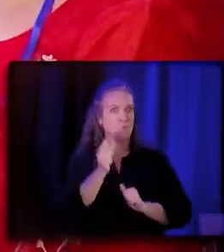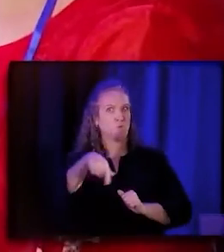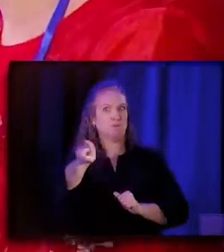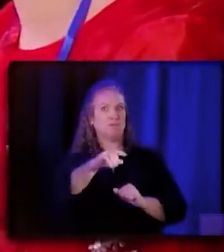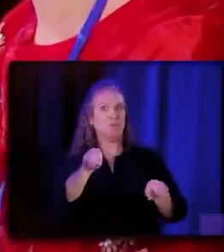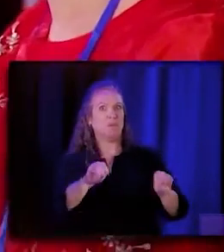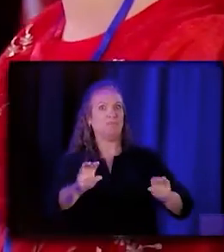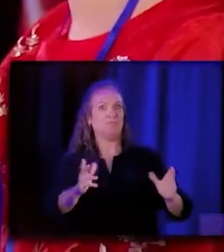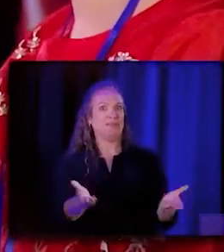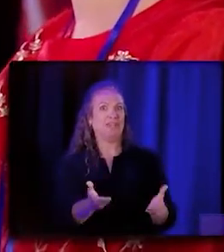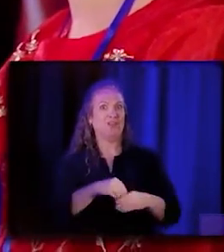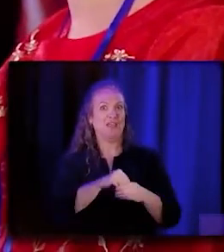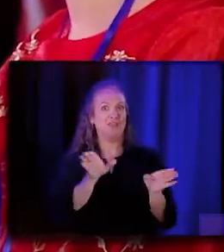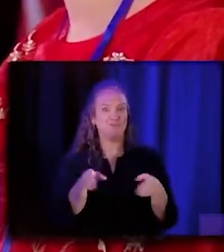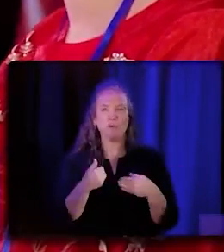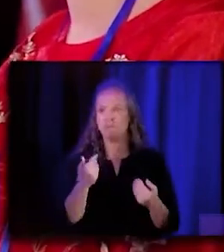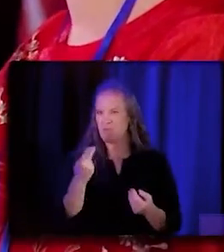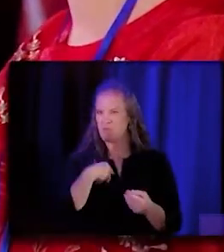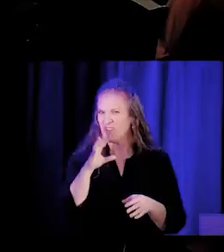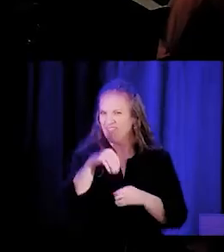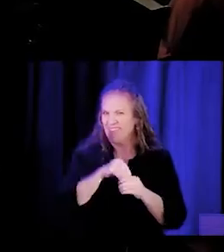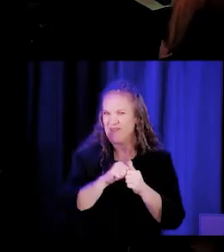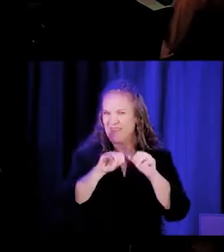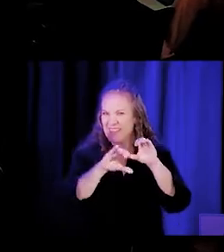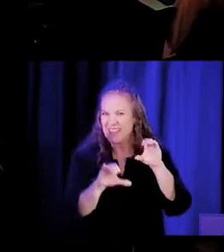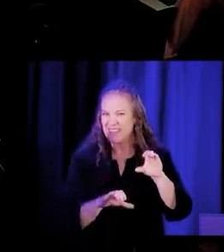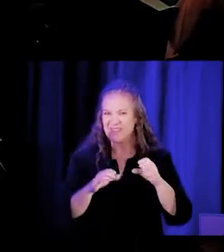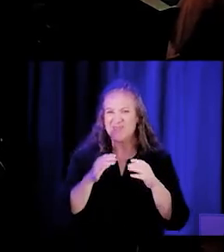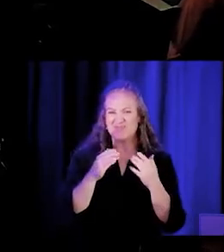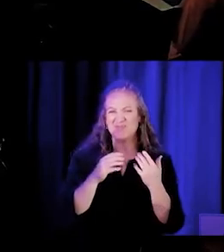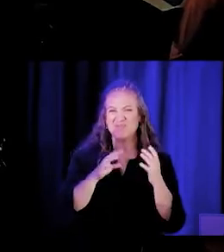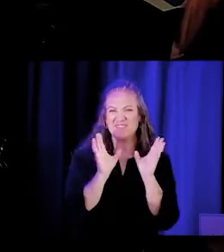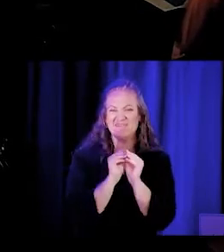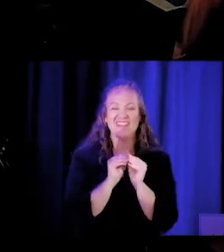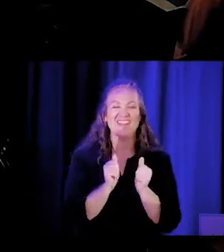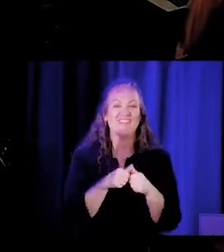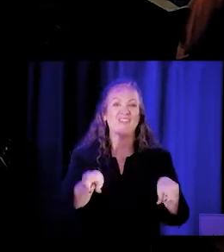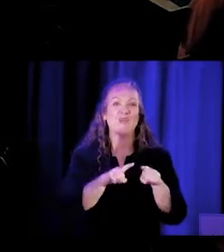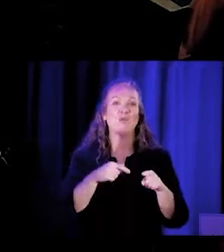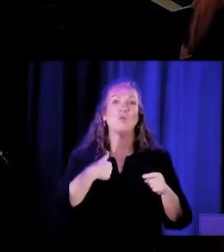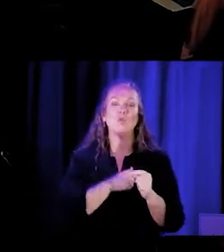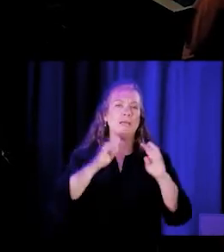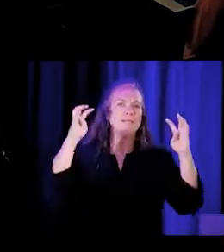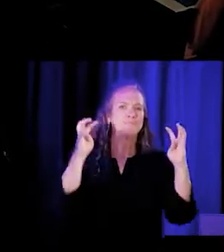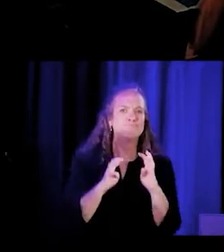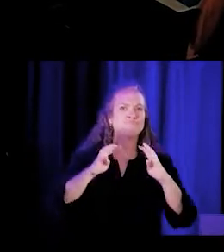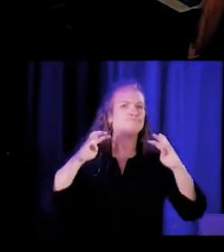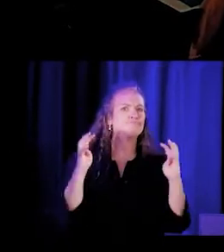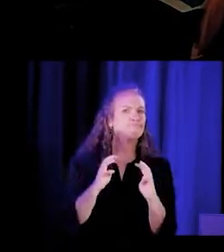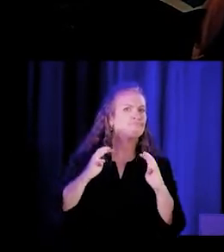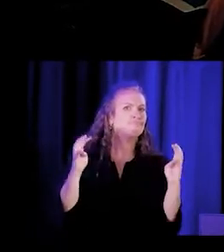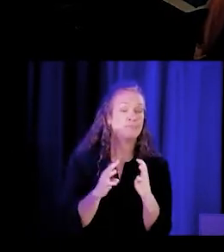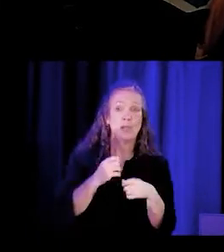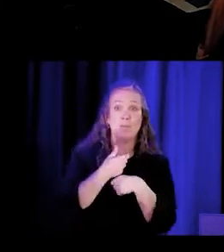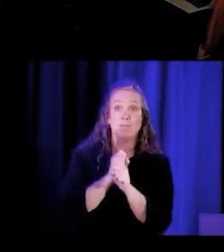I think I've been on a Zoom call at some point with you all, you know, we've been coming together to make sure all that these policies coming down the line